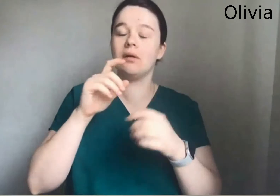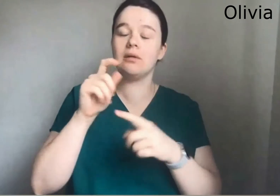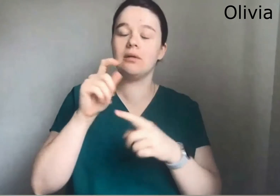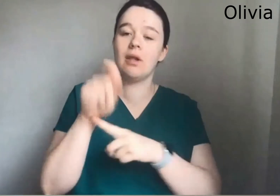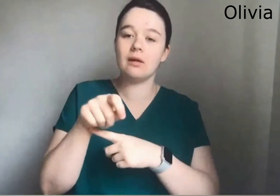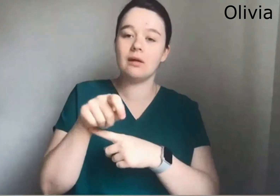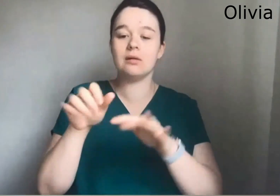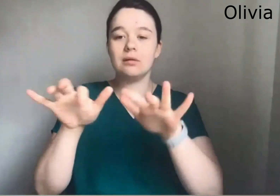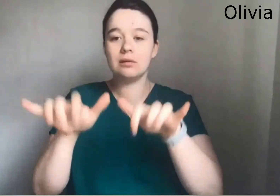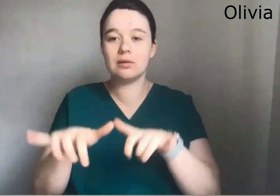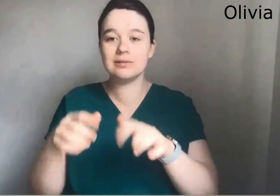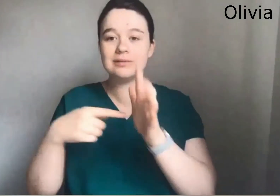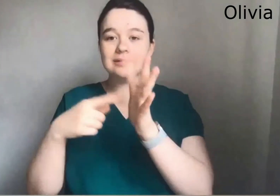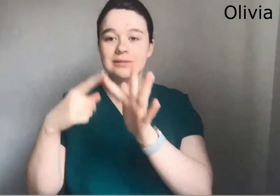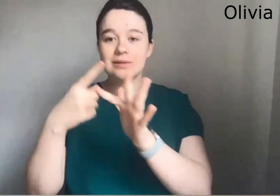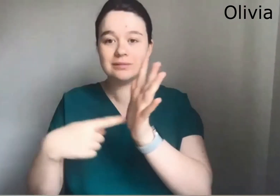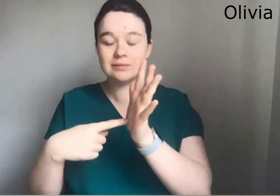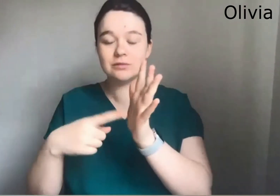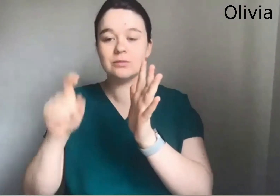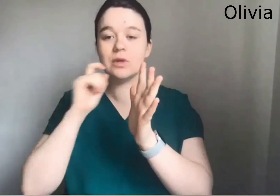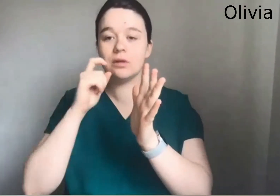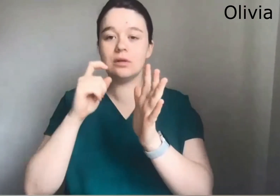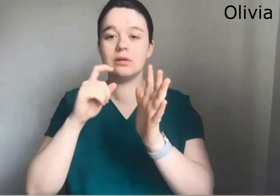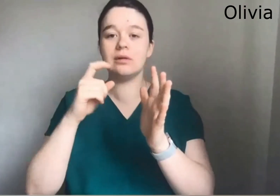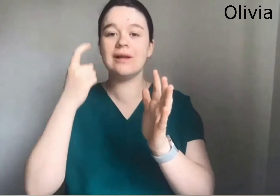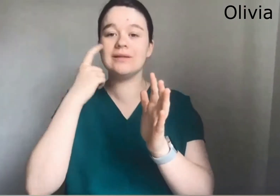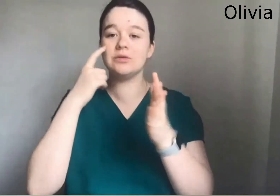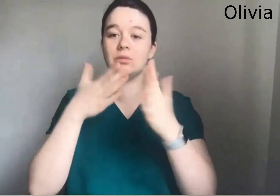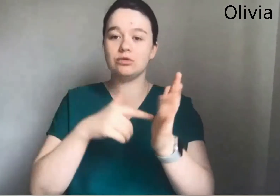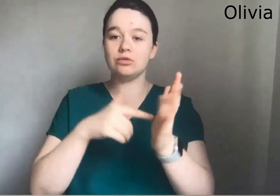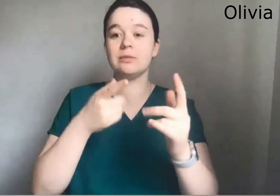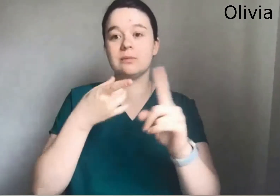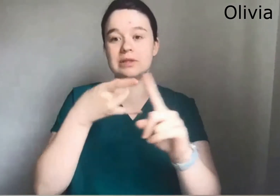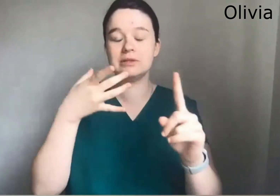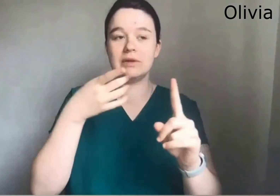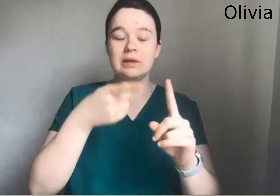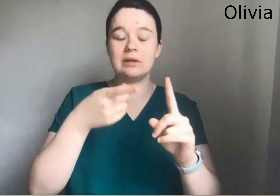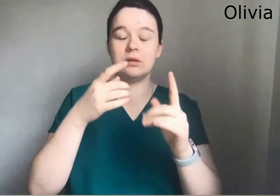there are plenty of people that You know won't put the text summary at the bottom of the video